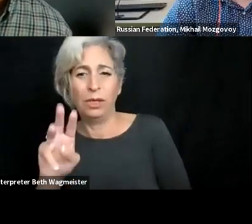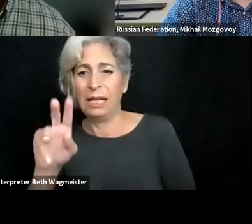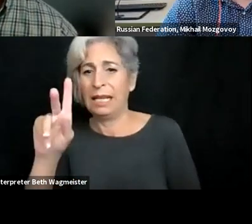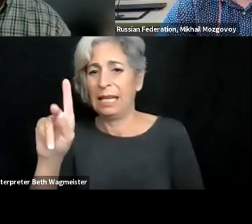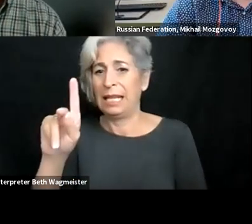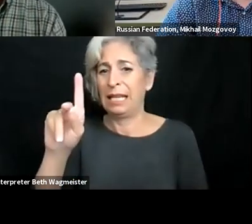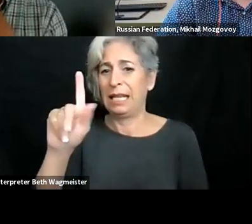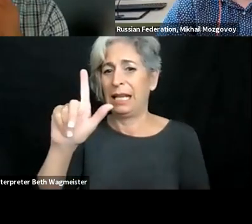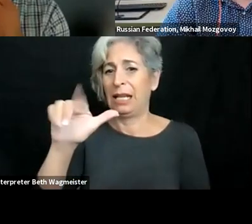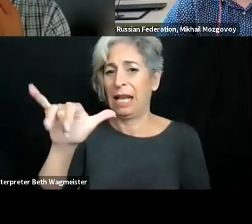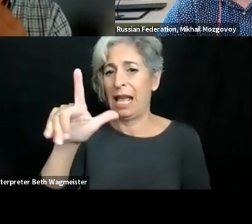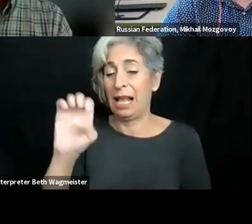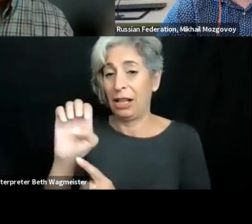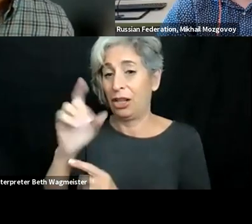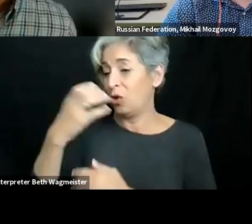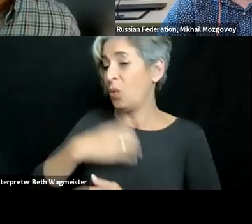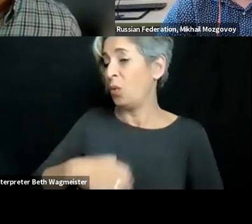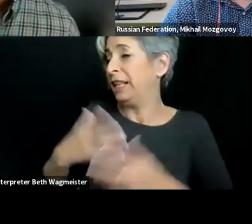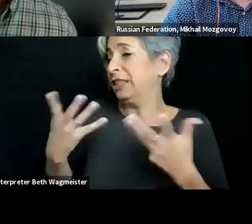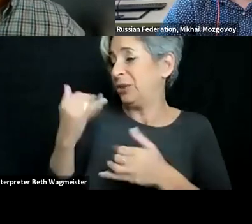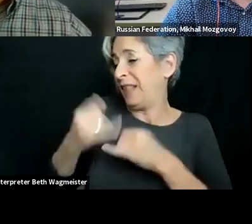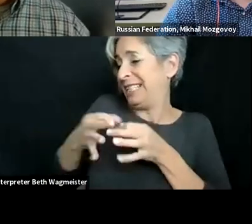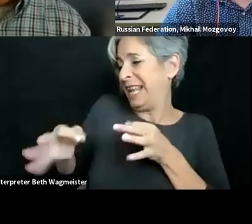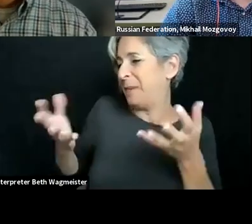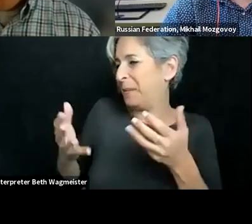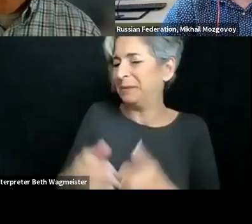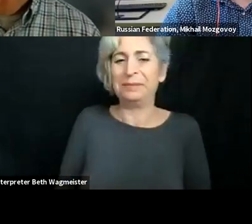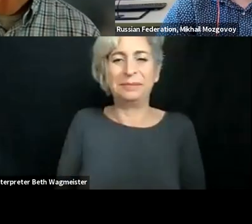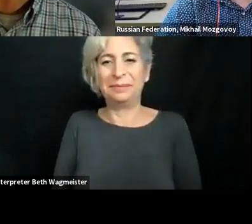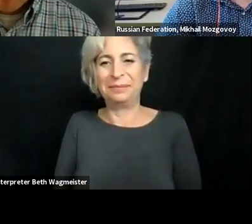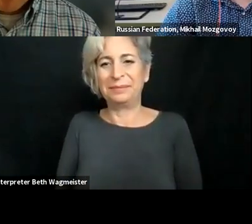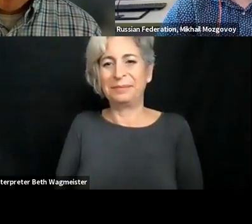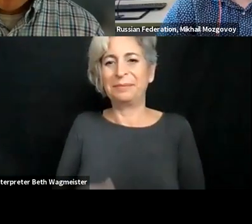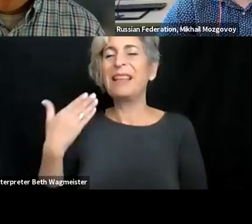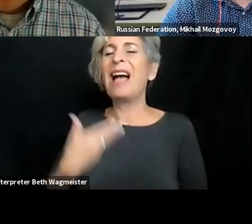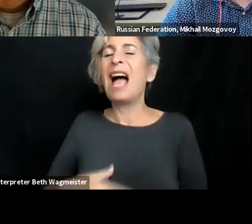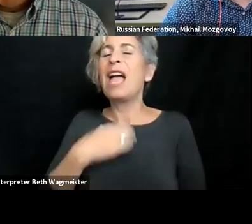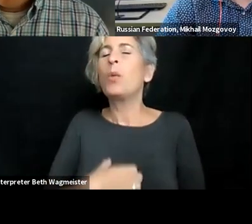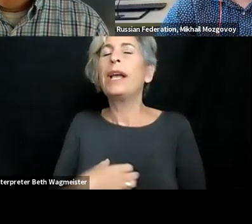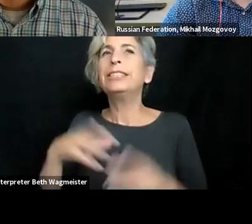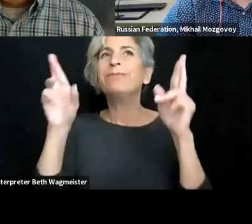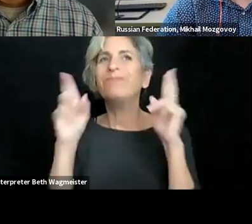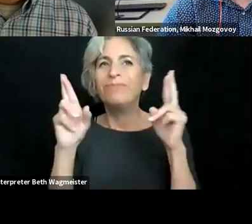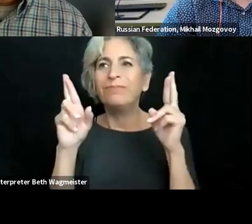future. I would just like to say thank you and thank you to everyone for having me. >> KLAUS MIESENBERGER: Kyle ,